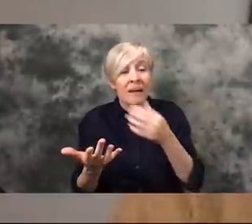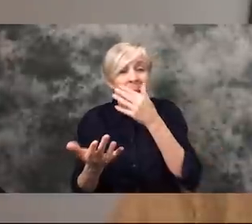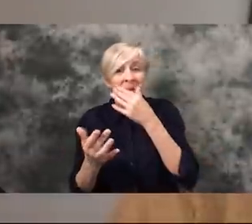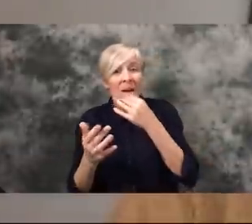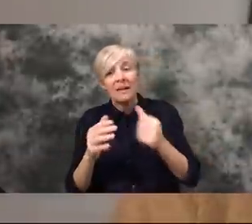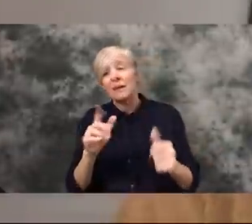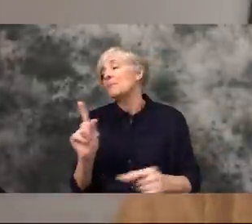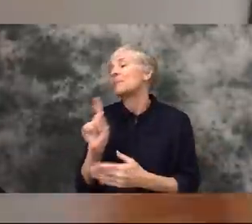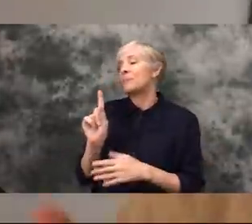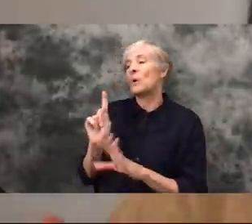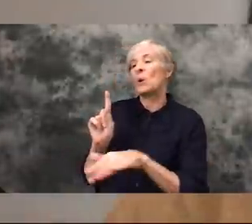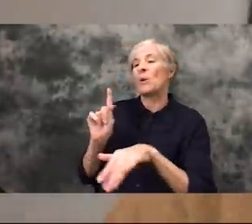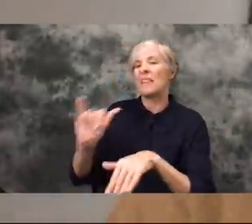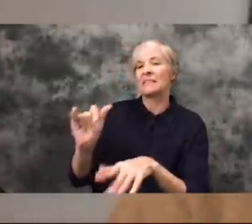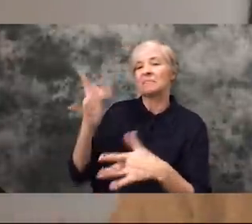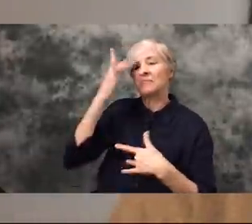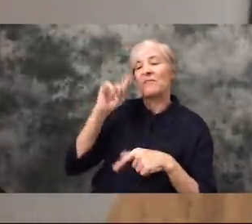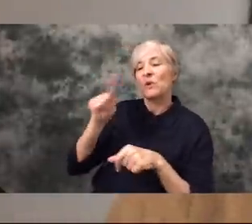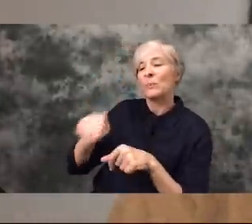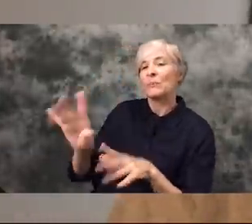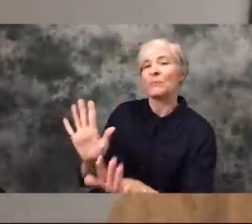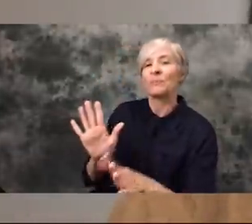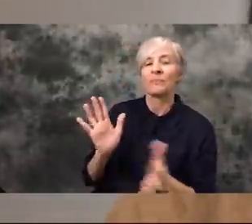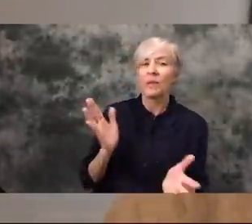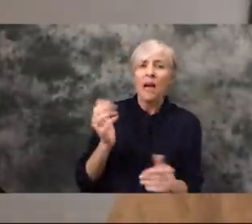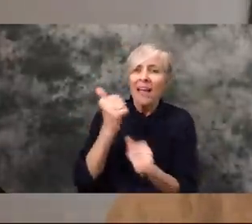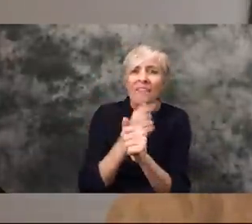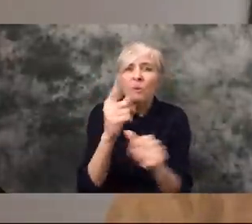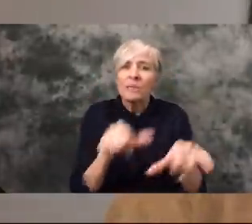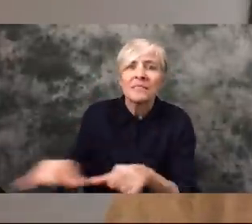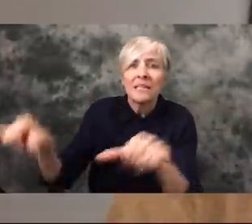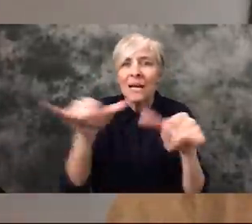it also doesn't make you better than anyone else. At the end of the day everyone is